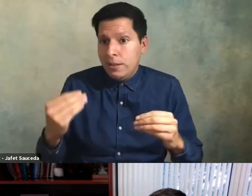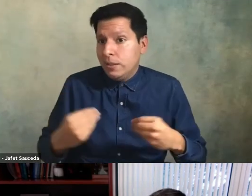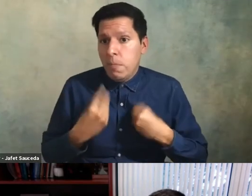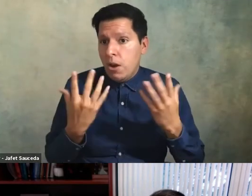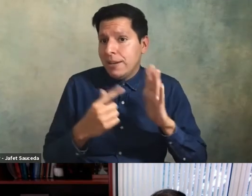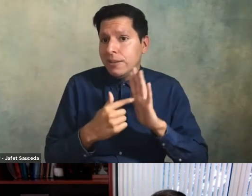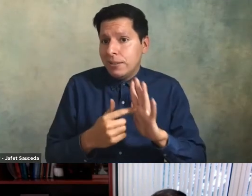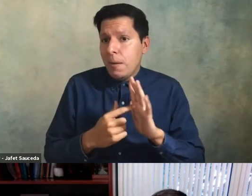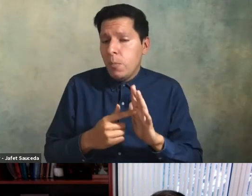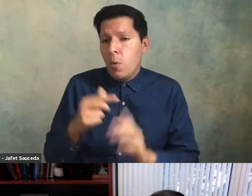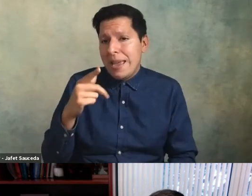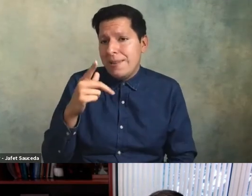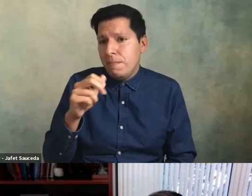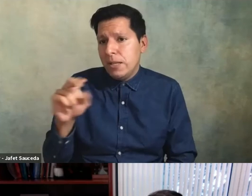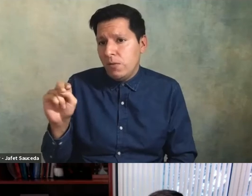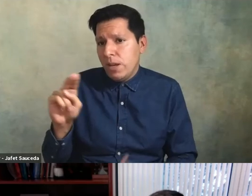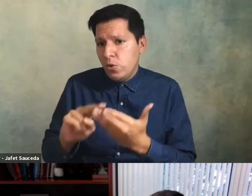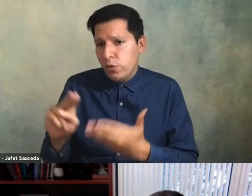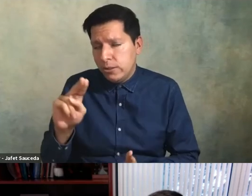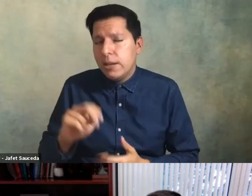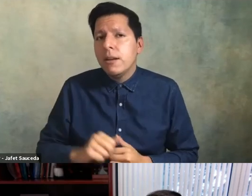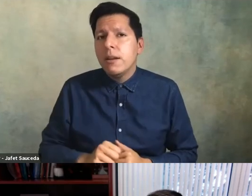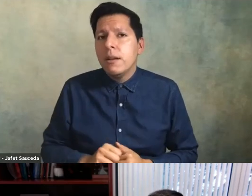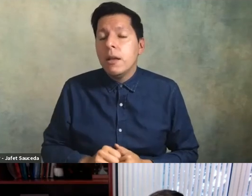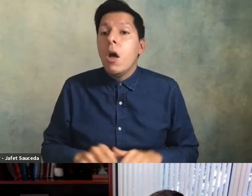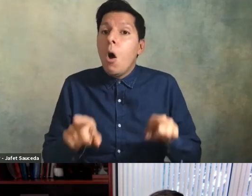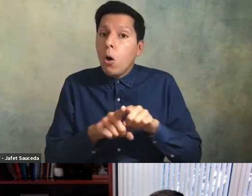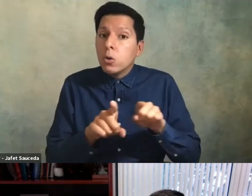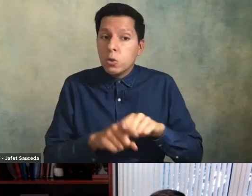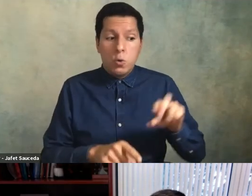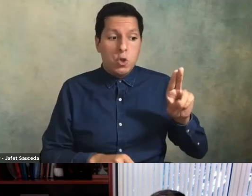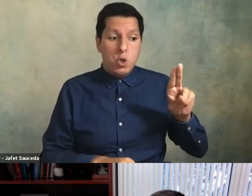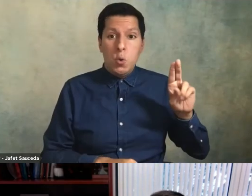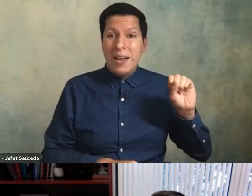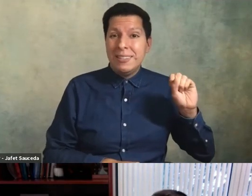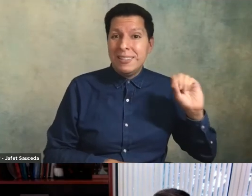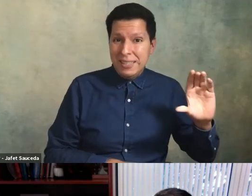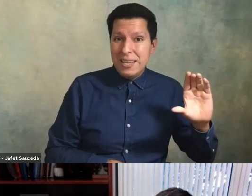i'll also say here at the university of southern california in the rasir school of education